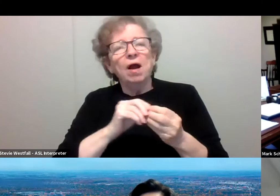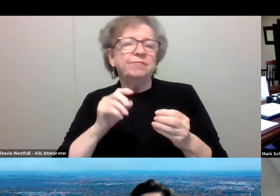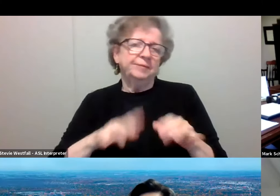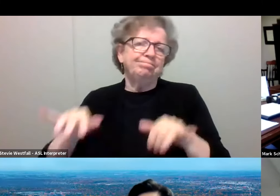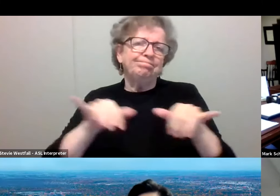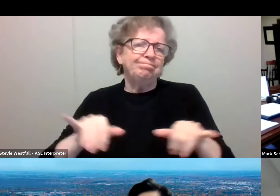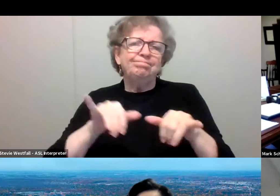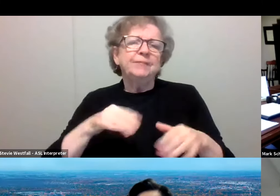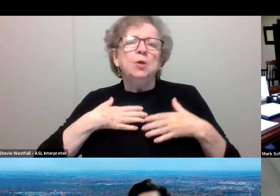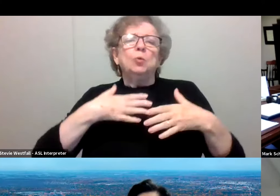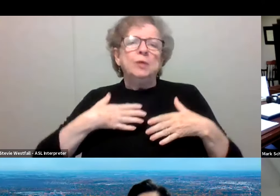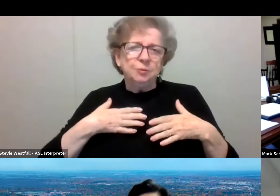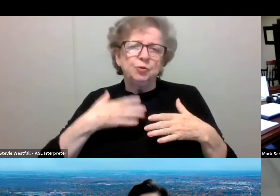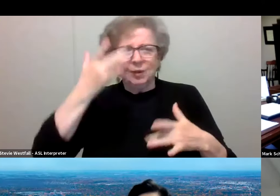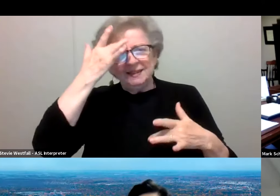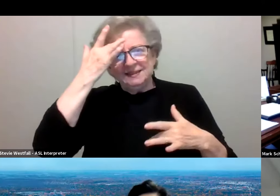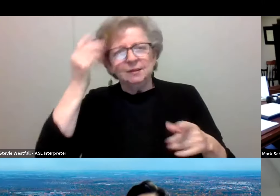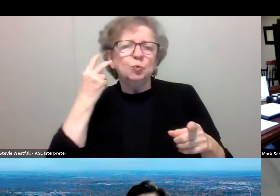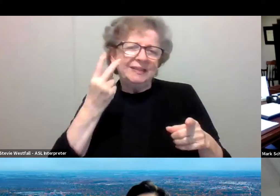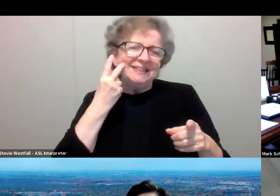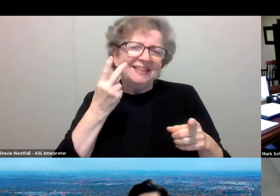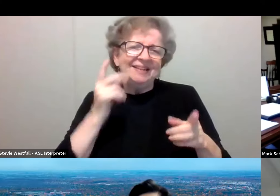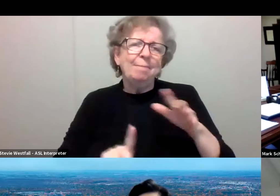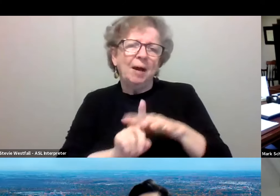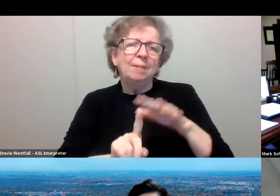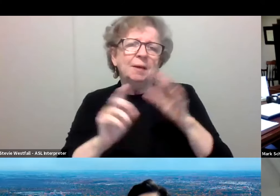with a full, vibrant, in-person student population.